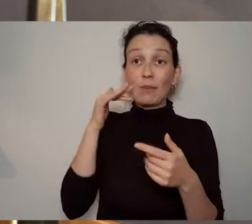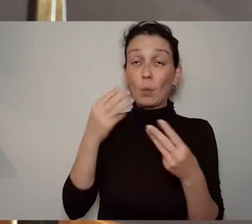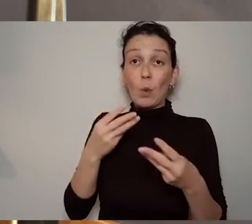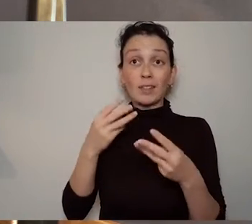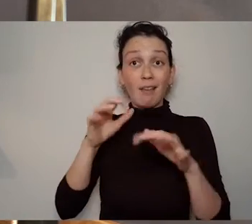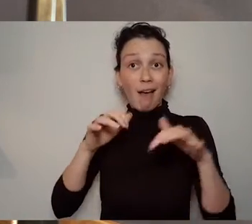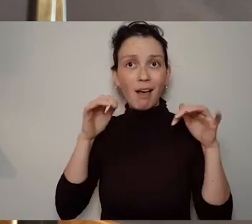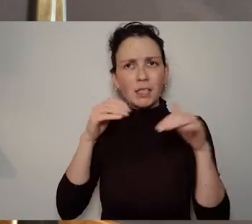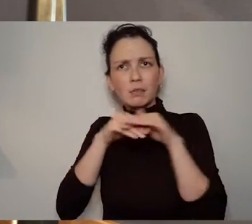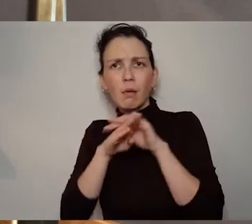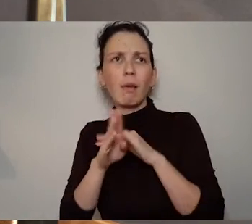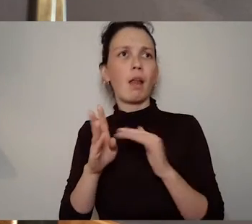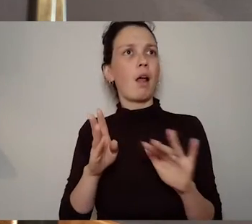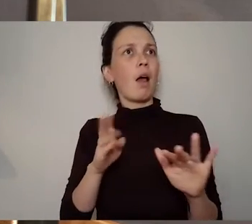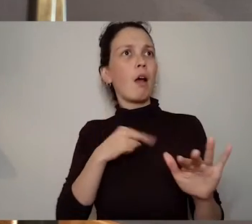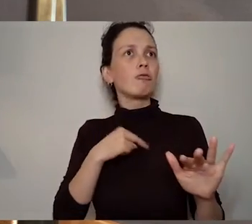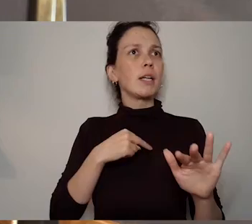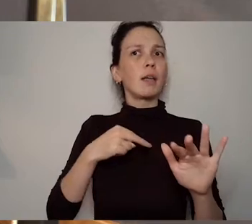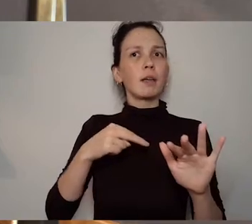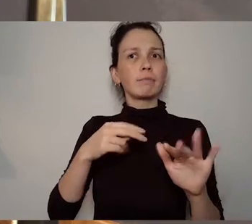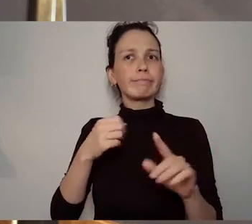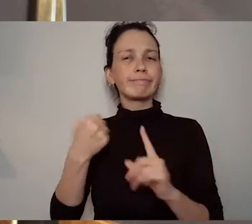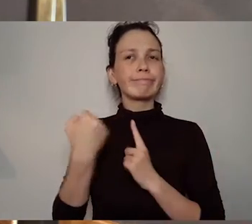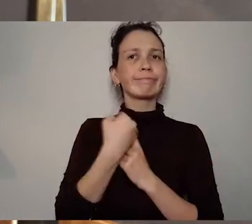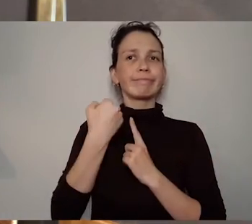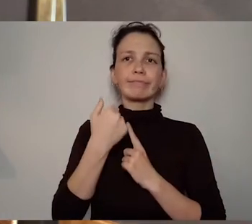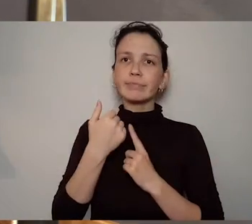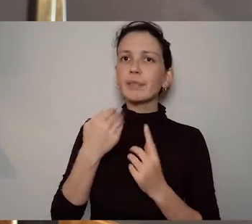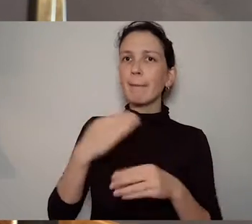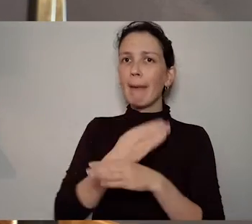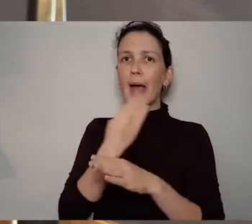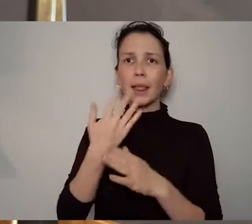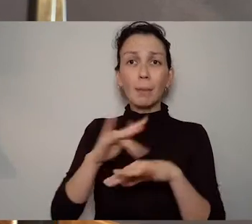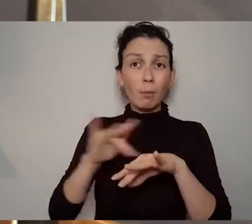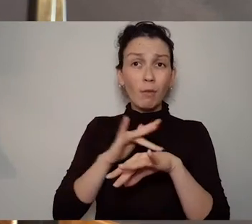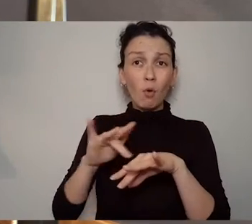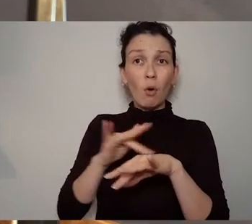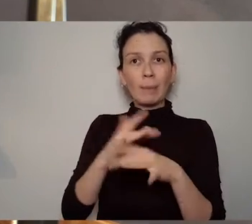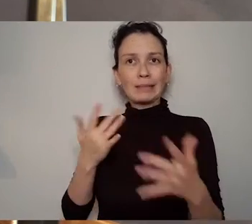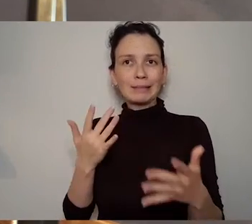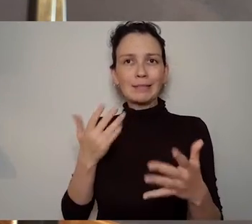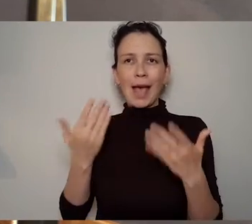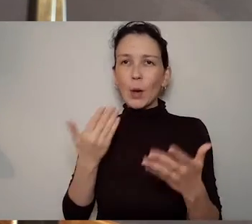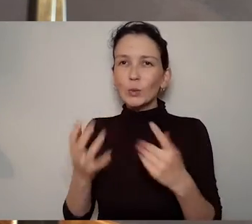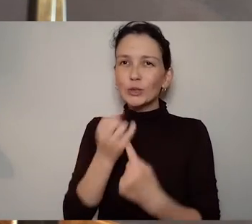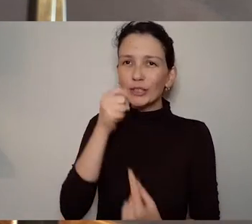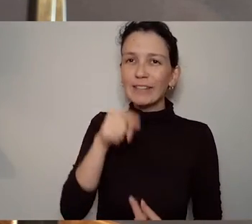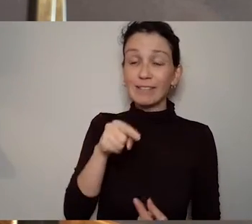masterful dialogue there is so much of the physicality and the body in her work and that